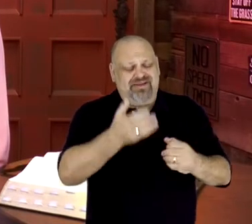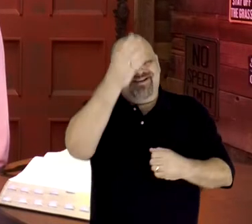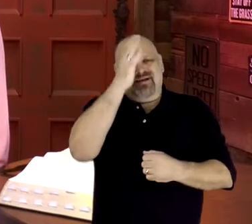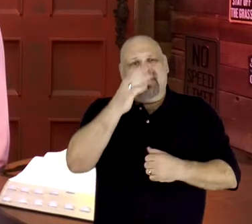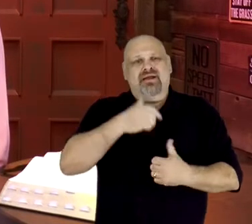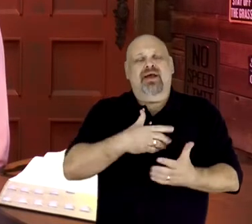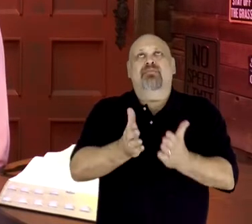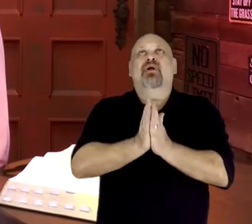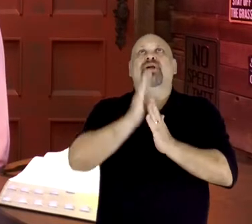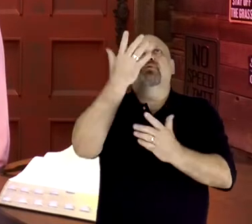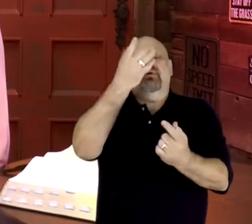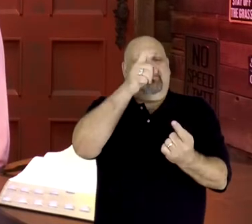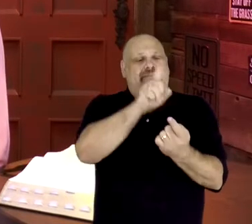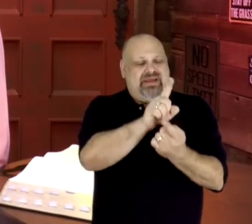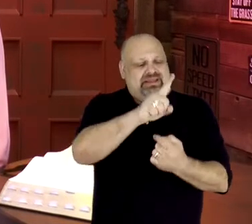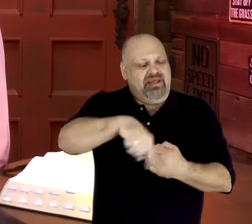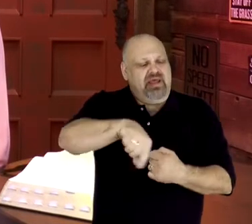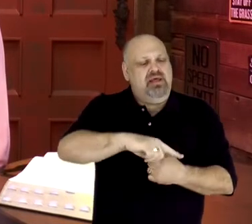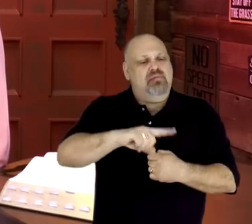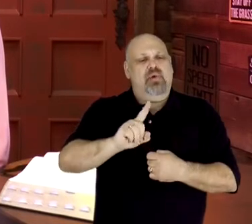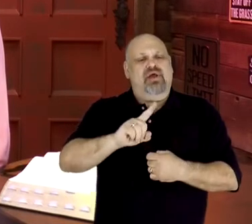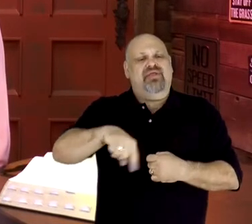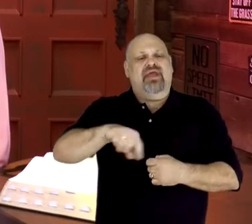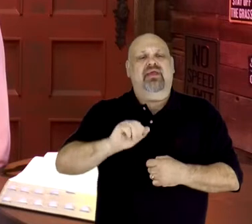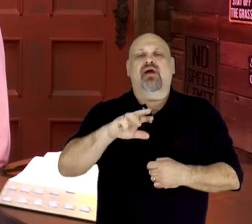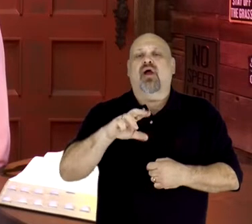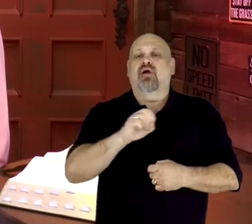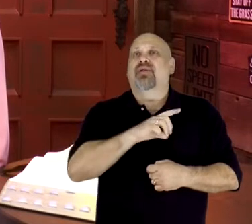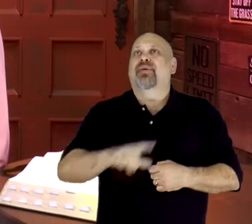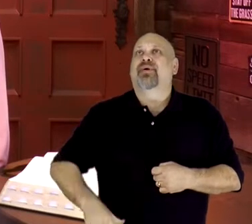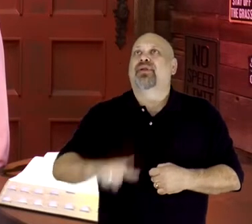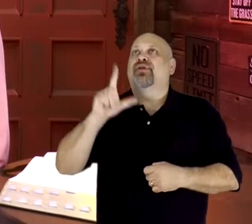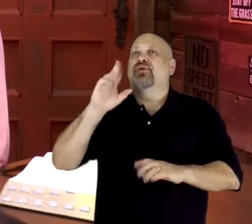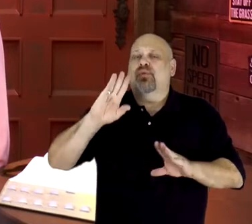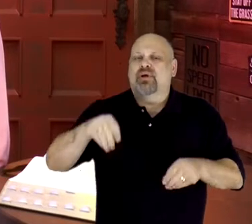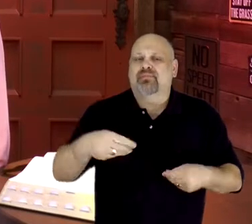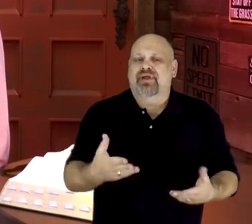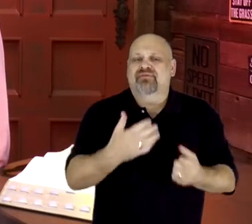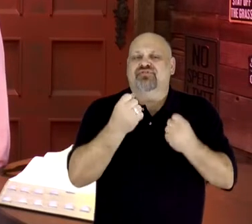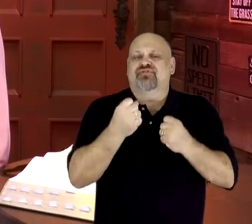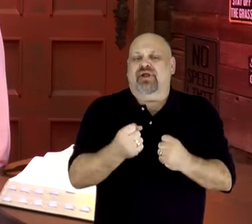God I pray that You would meet them right where they are Lord. That You would give strength to those